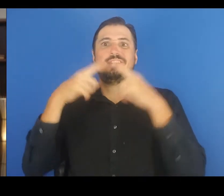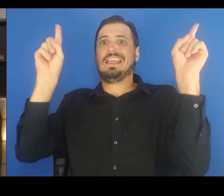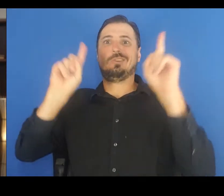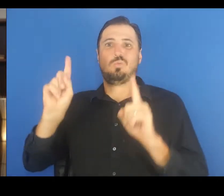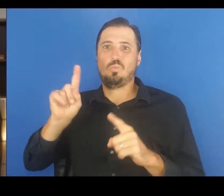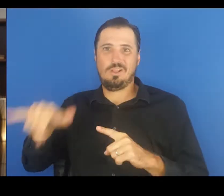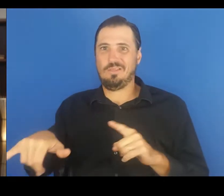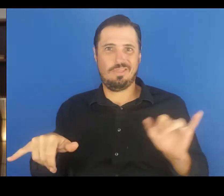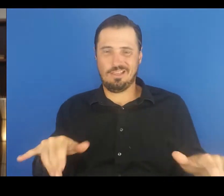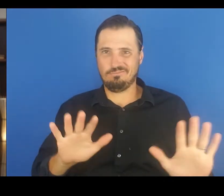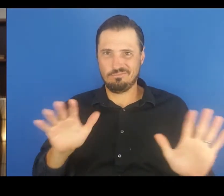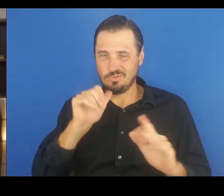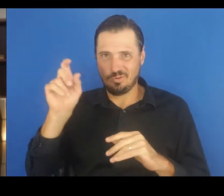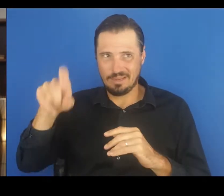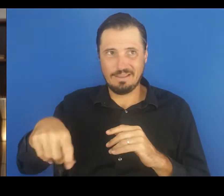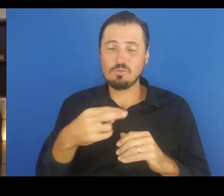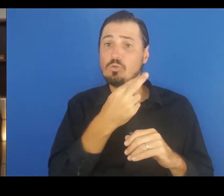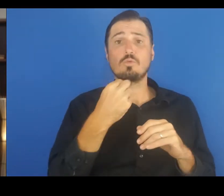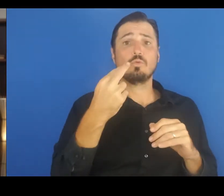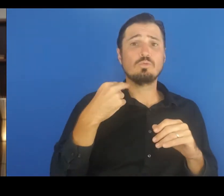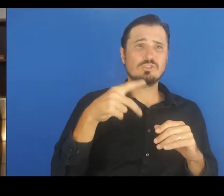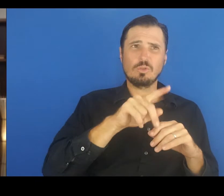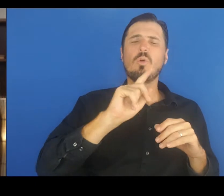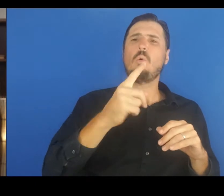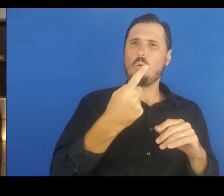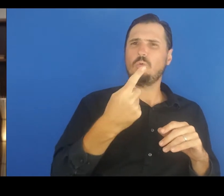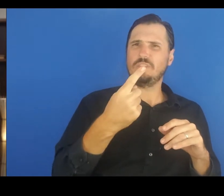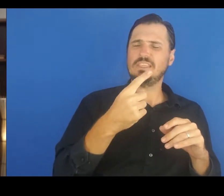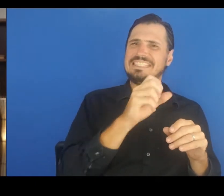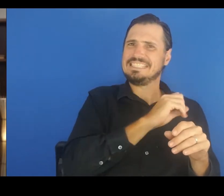since the cases were only among staff who do not have contact with customers.